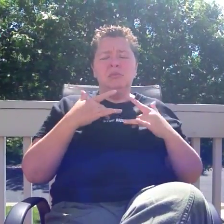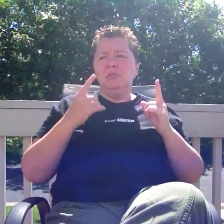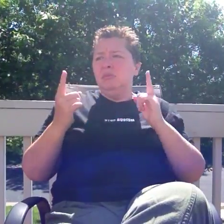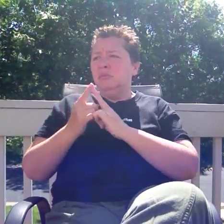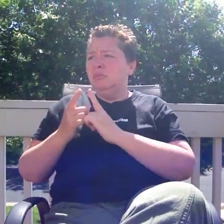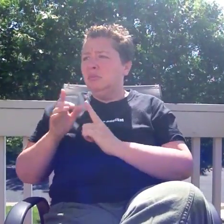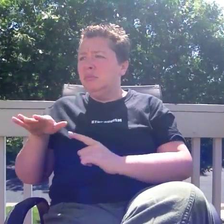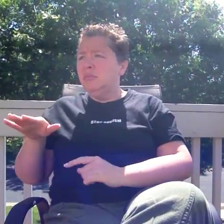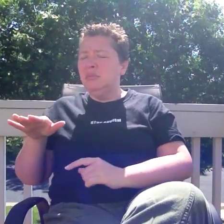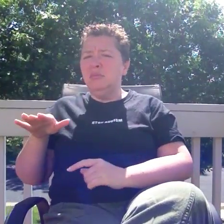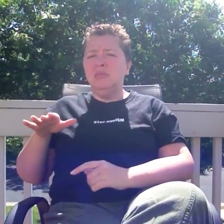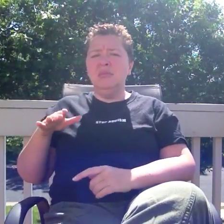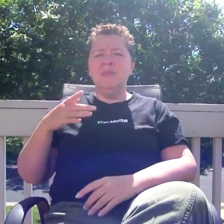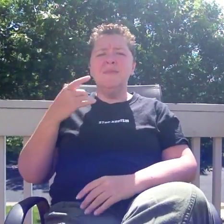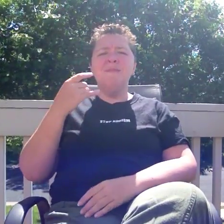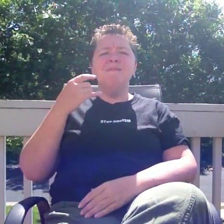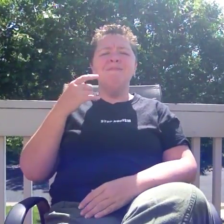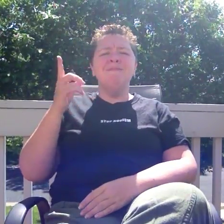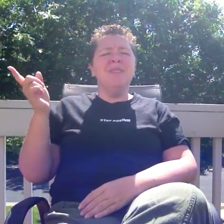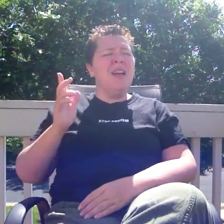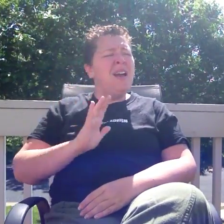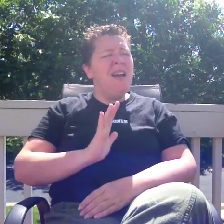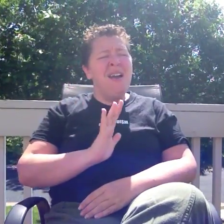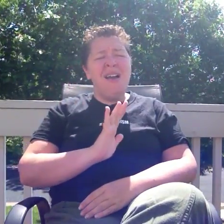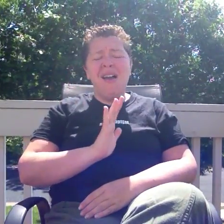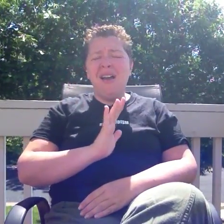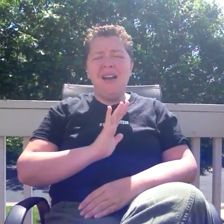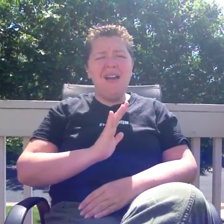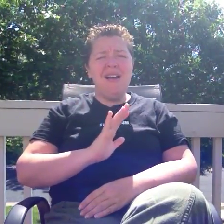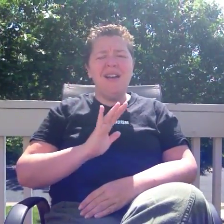she continued to be involved in that alliance. She became upset, nervous.